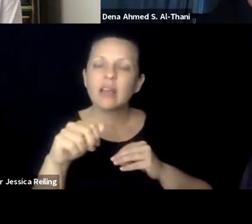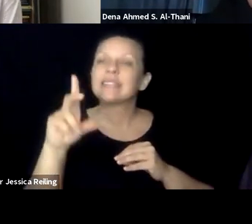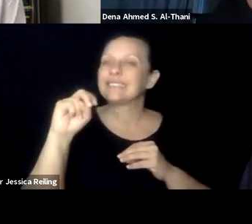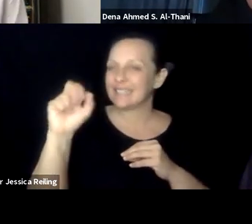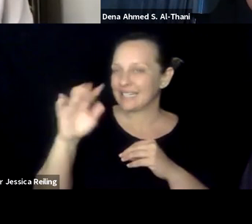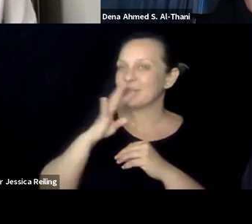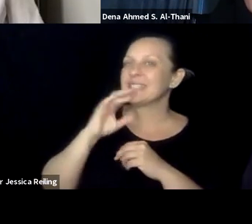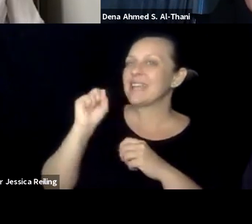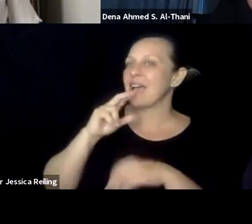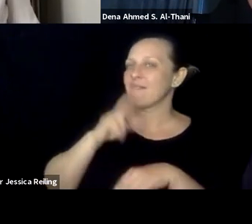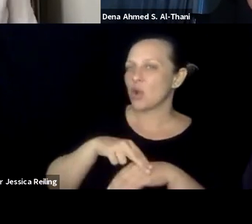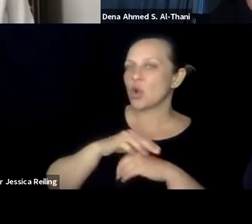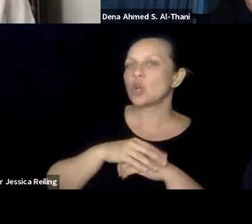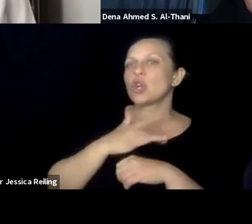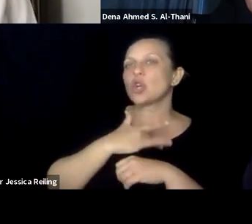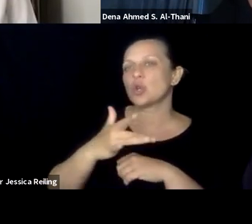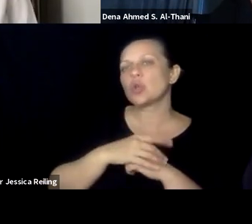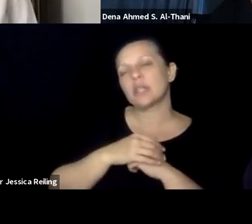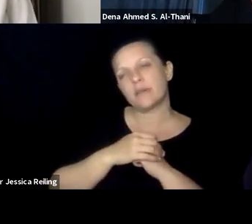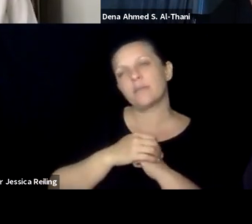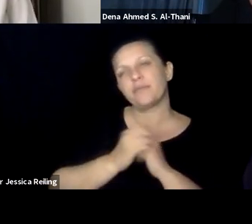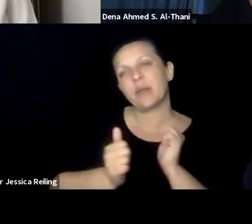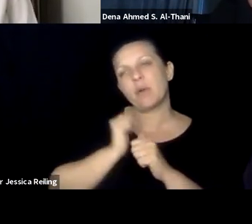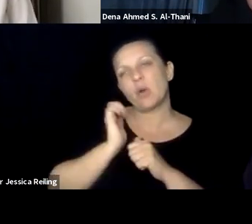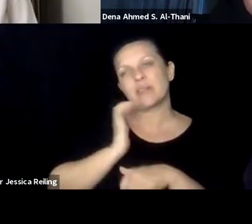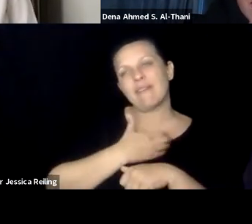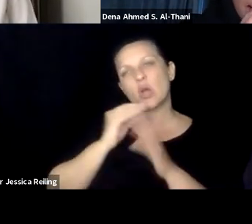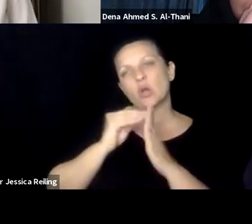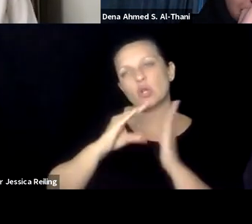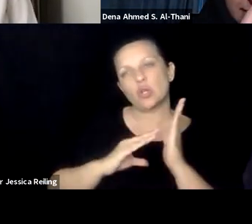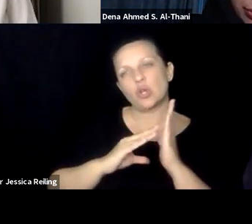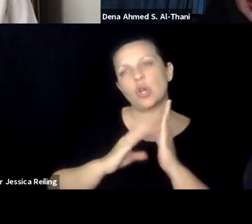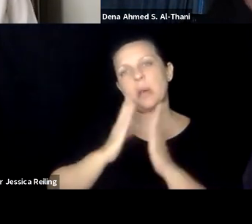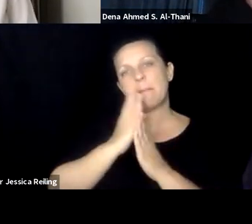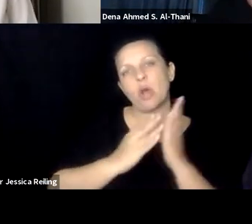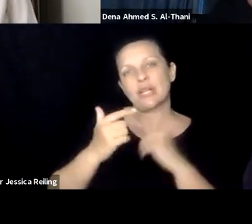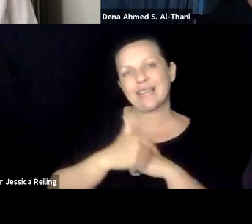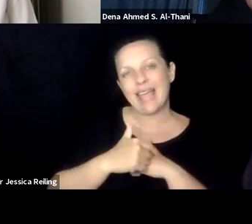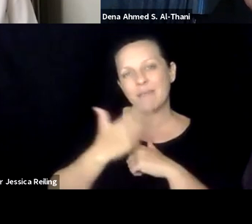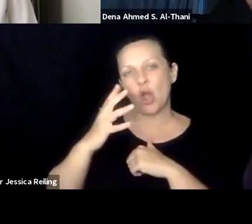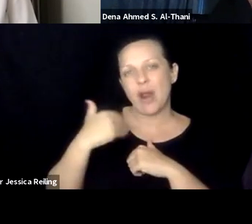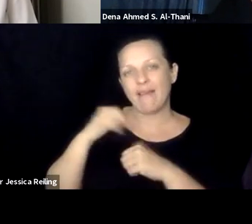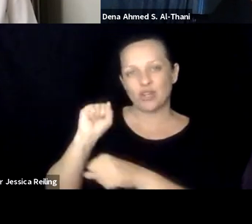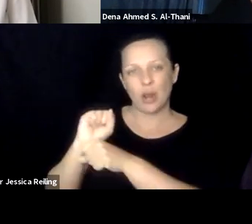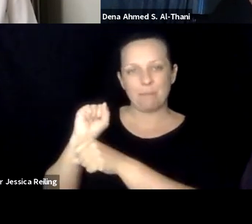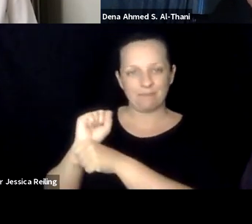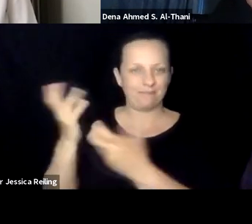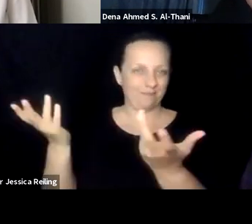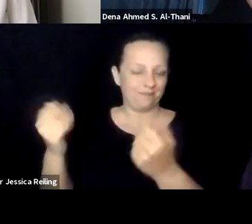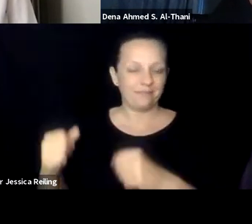Dena, would you like to add something? Dena Ahmed Al-Thani: Yes , of course. So usually most